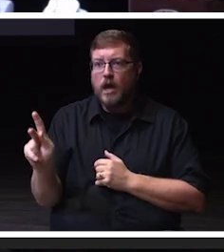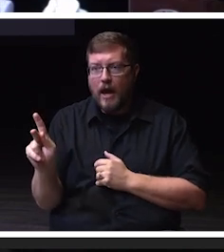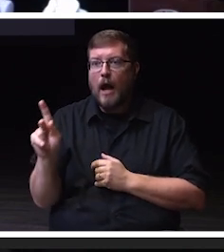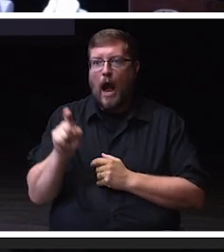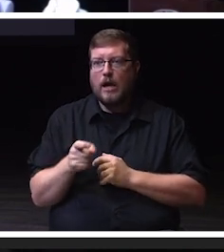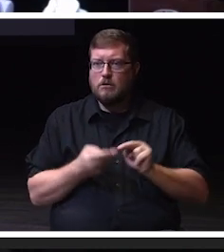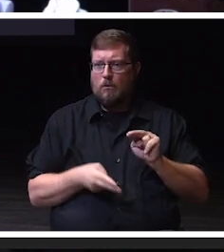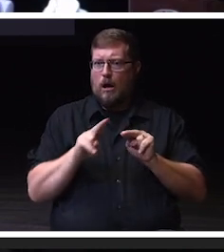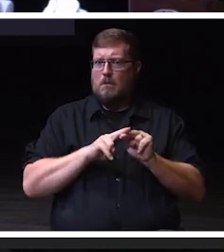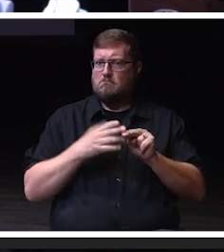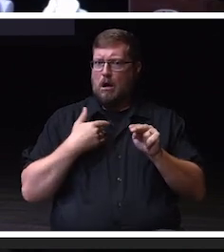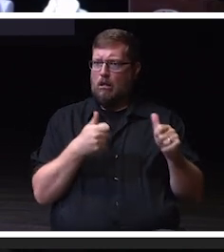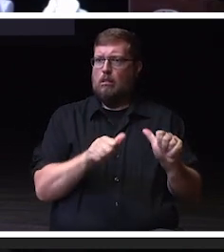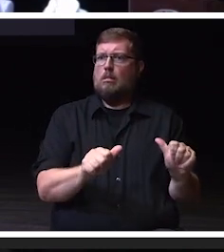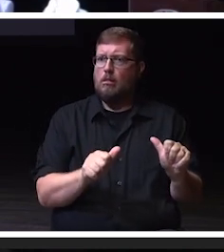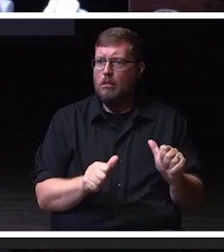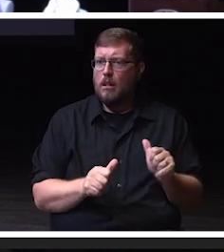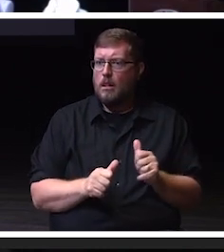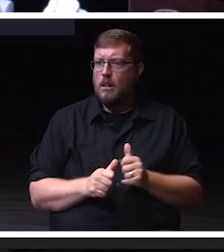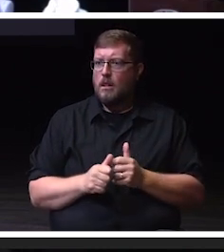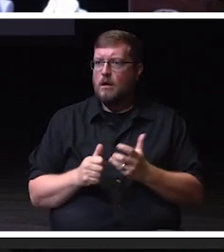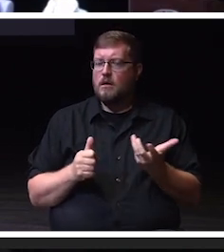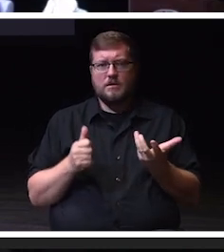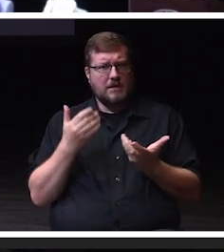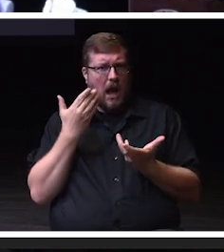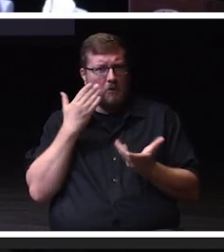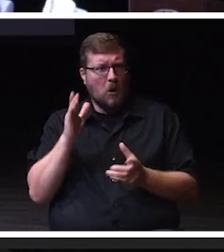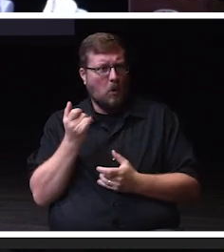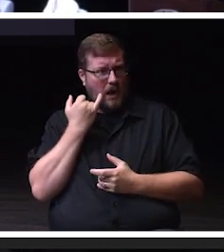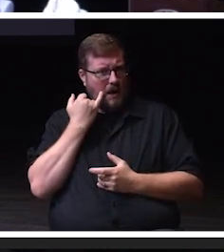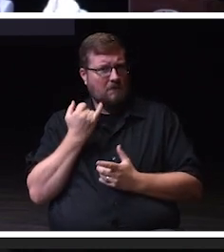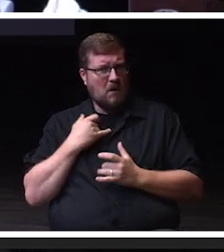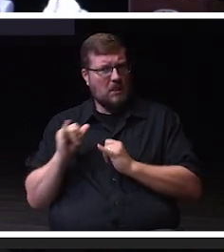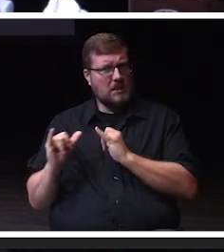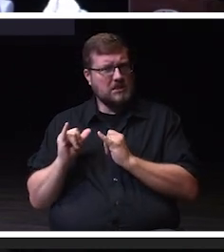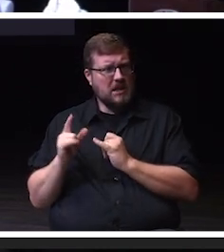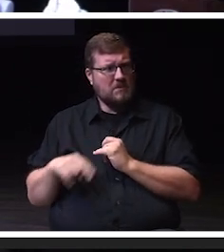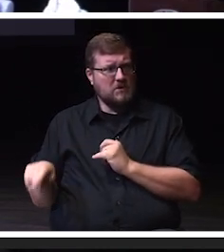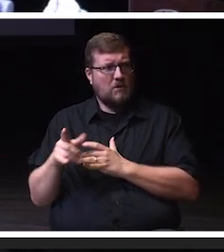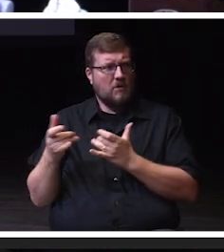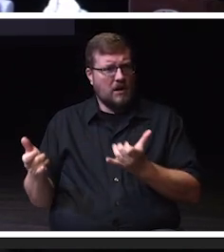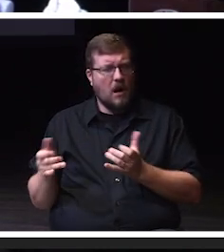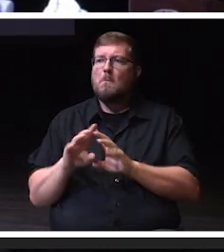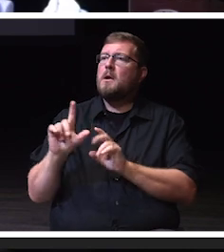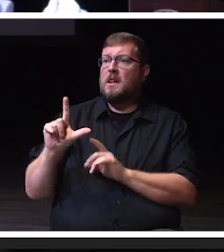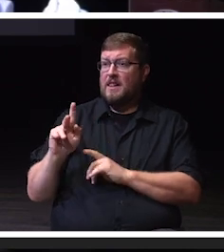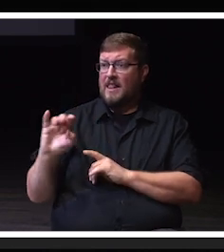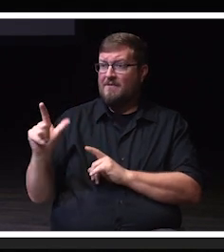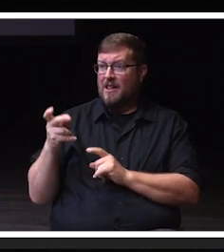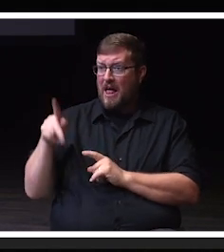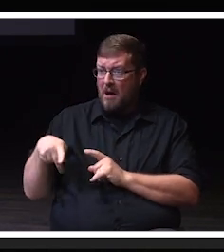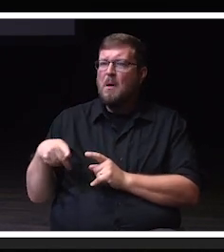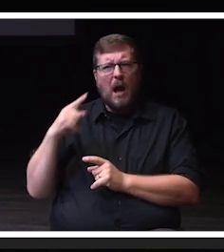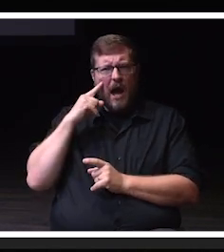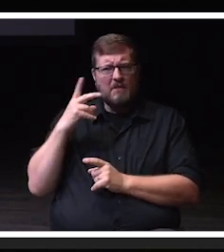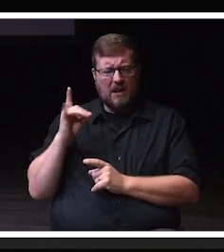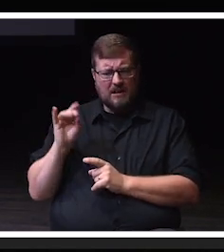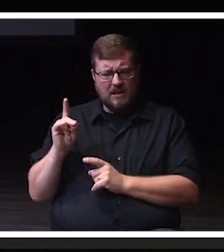because I don't know if I'm doing personal letters, but. I just need to level up. I'll, I'll do that. But also, I had the opportunity